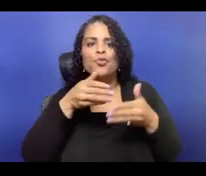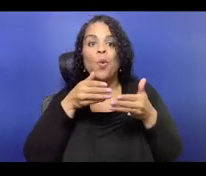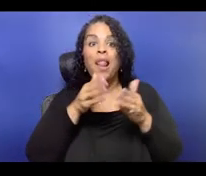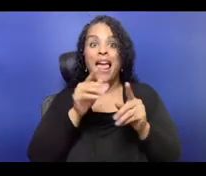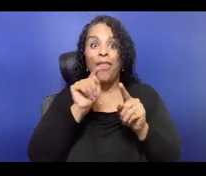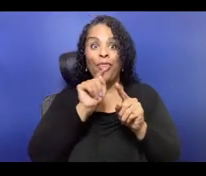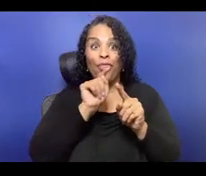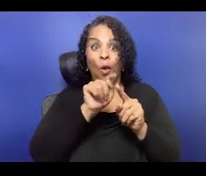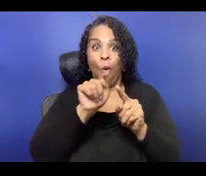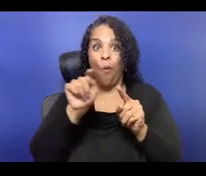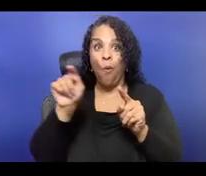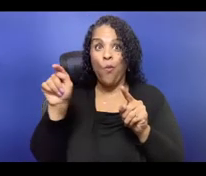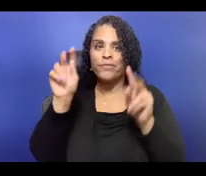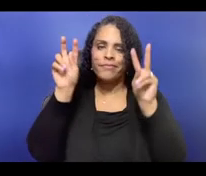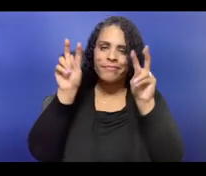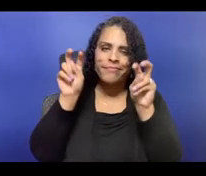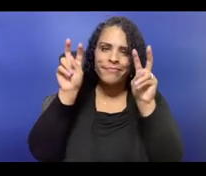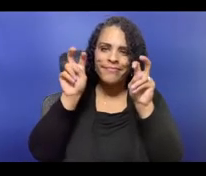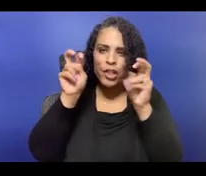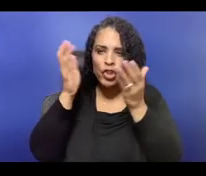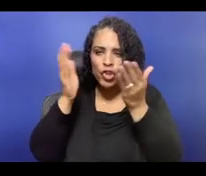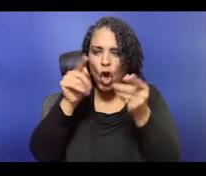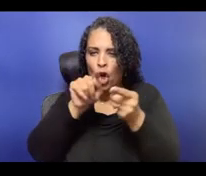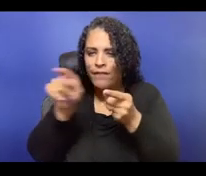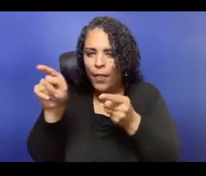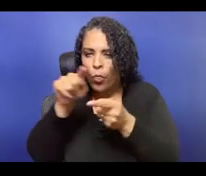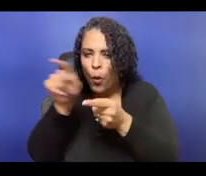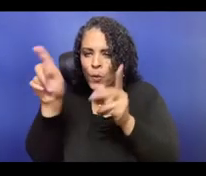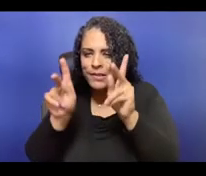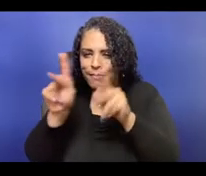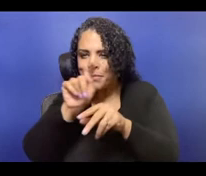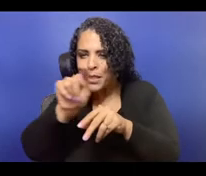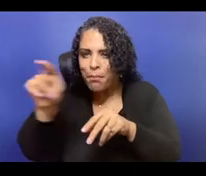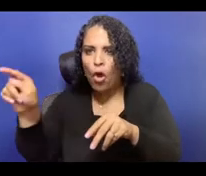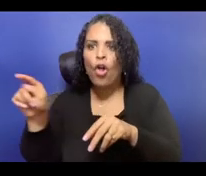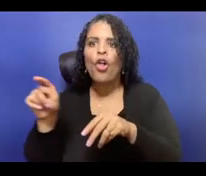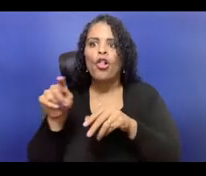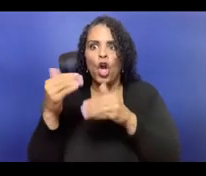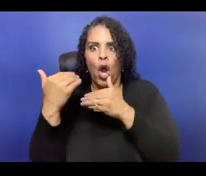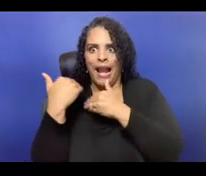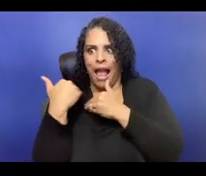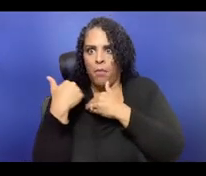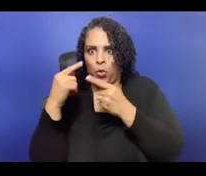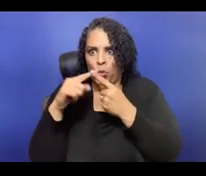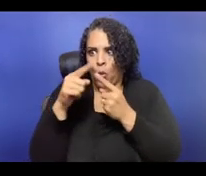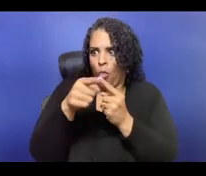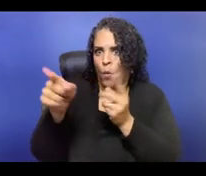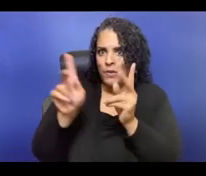and that that is really where the fear is coming from. Now that said, transparency doesn't necessarily mean